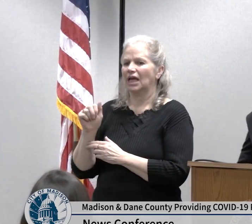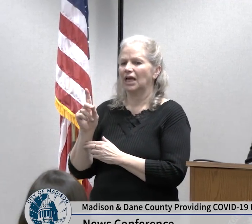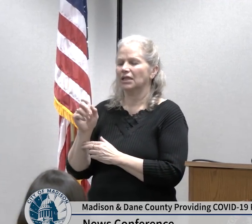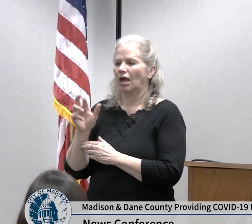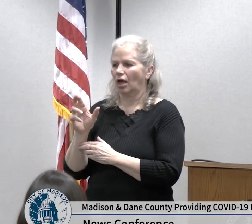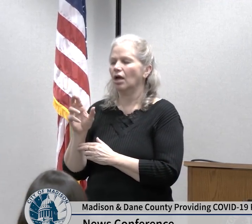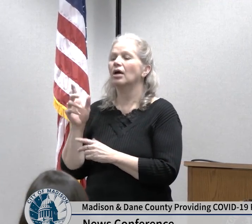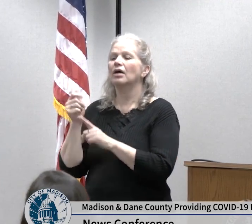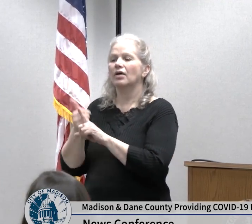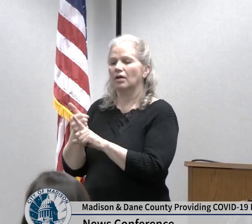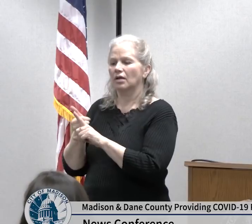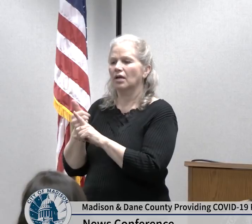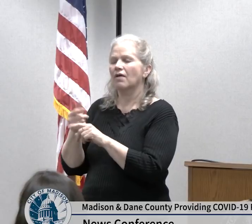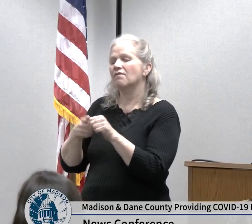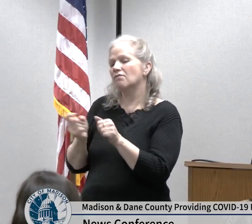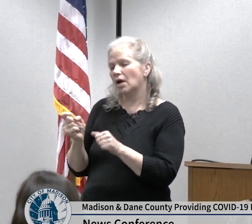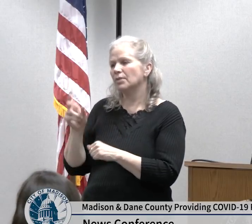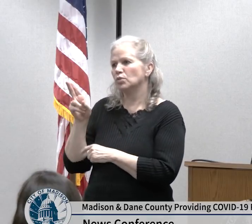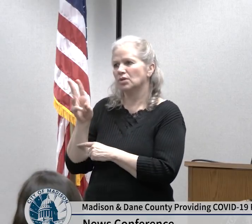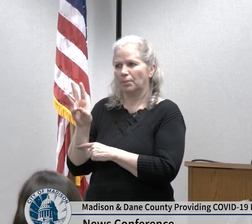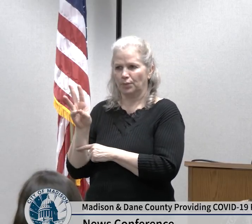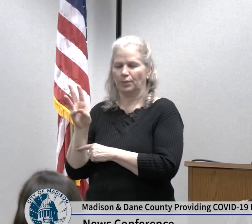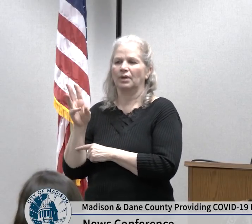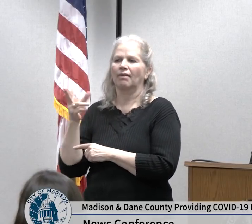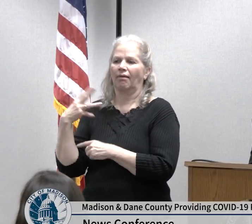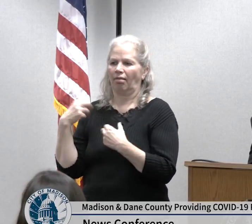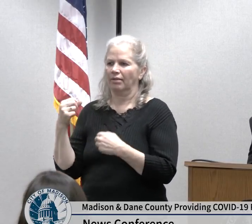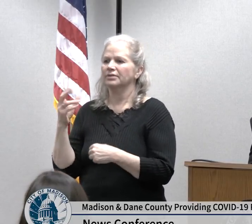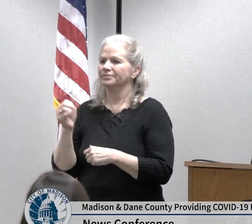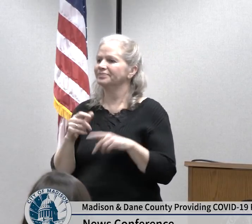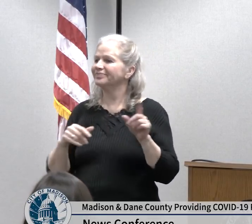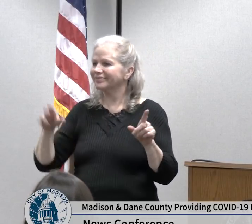mayor good morning everyone my name is nausea Safdar I think from the Health